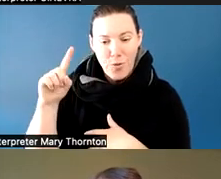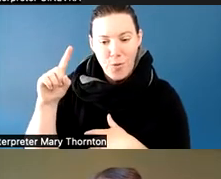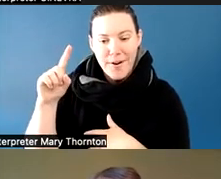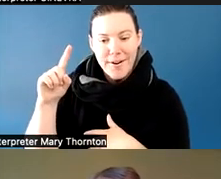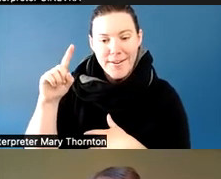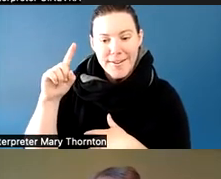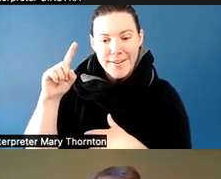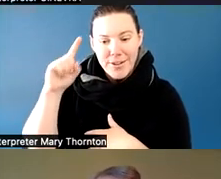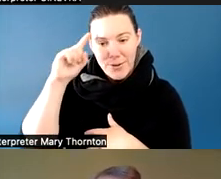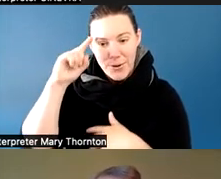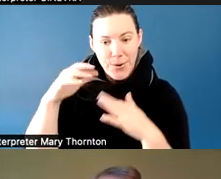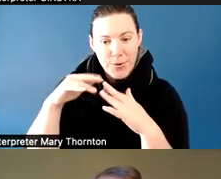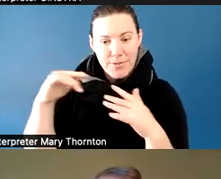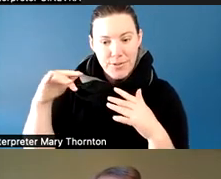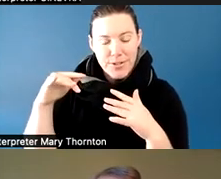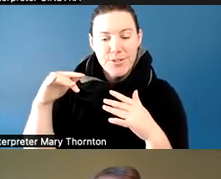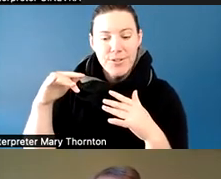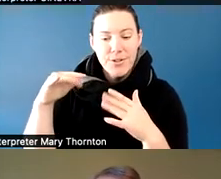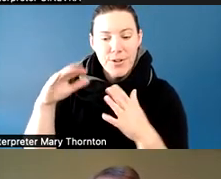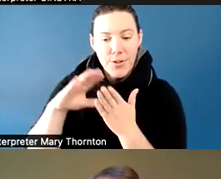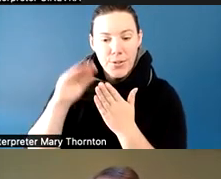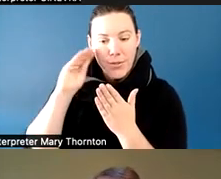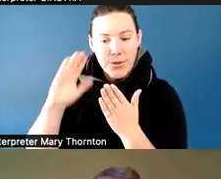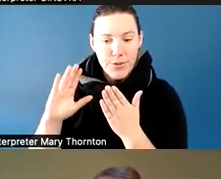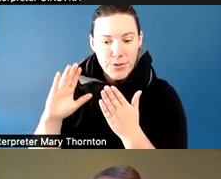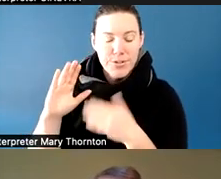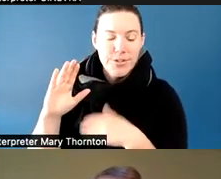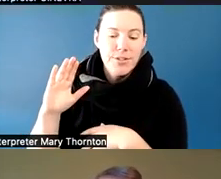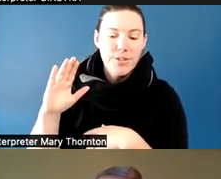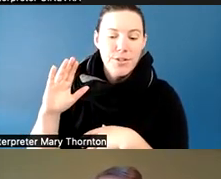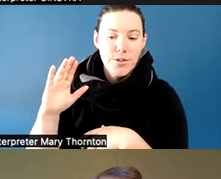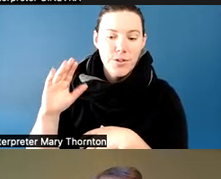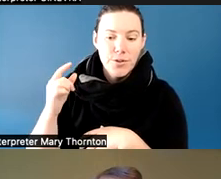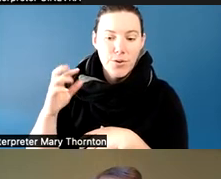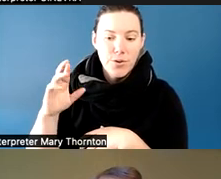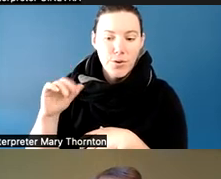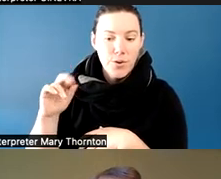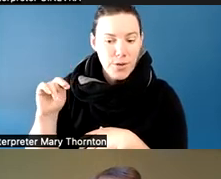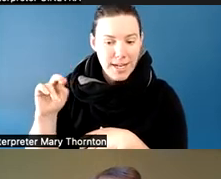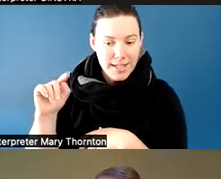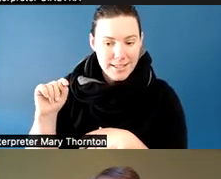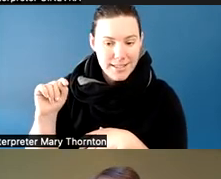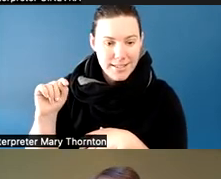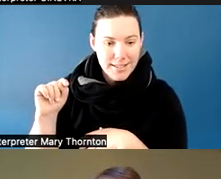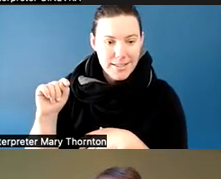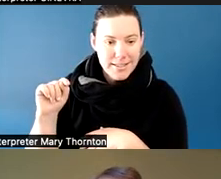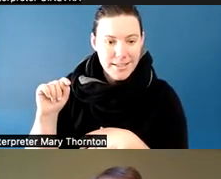grant, and Scott Bellman, another colleague here at the University of Washington working with this and many other reps.